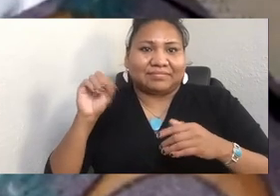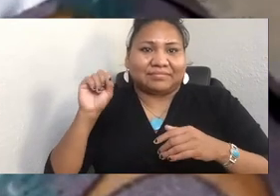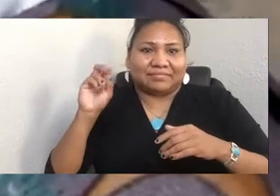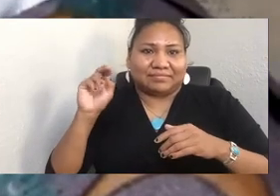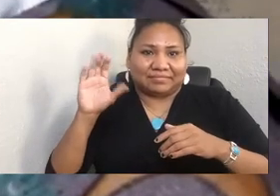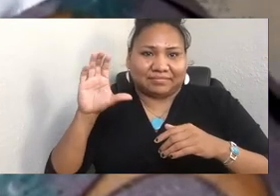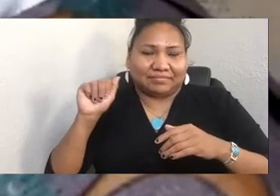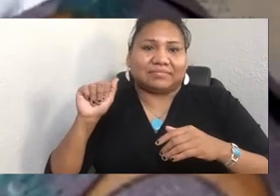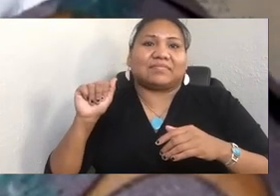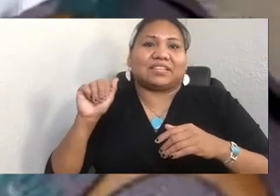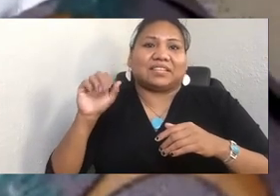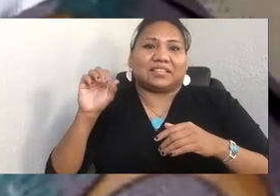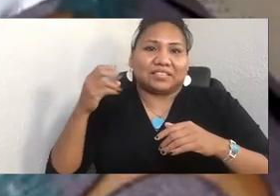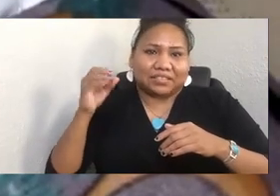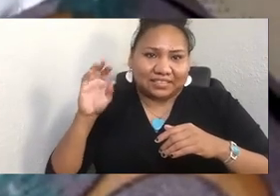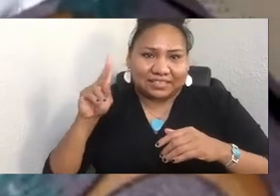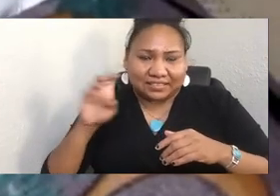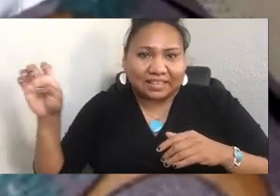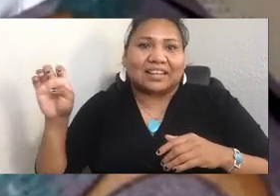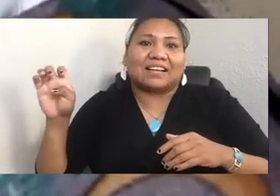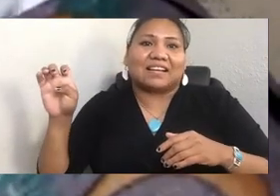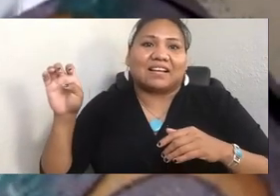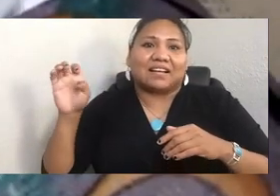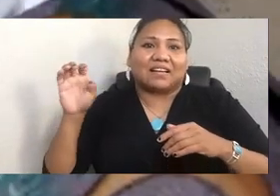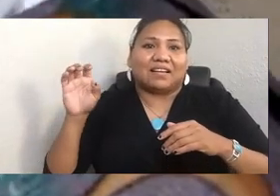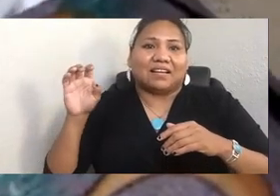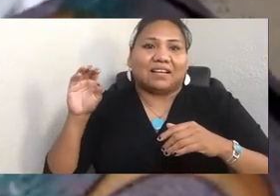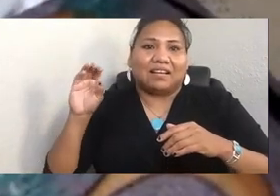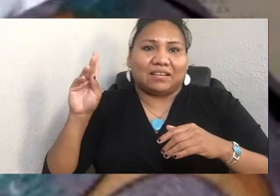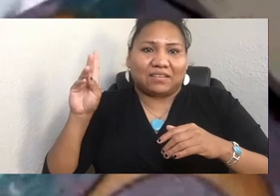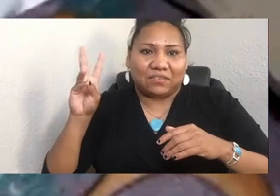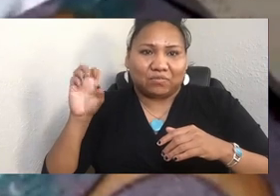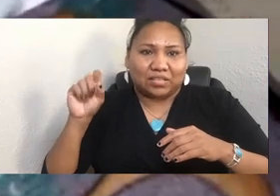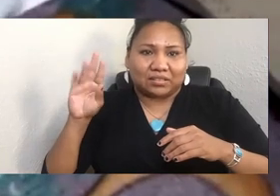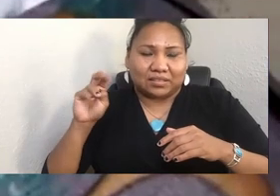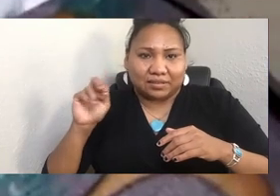Duwamish, Gitxsan, Wet'suwet'en, Snoqualmie, Colville,